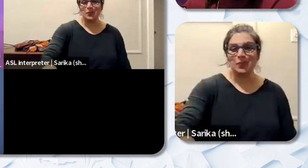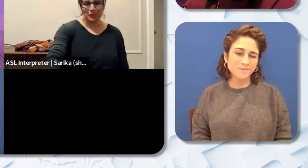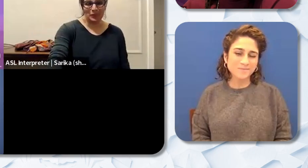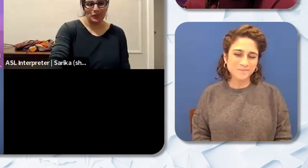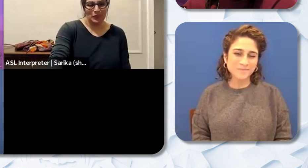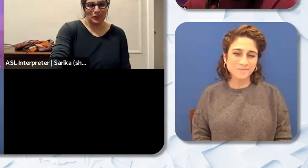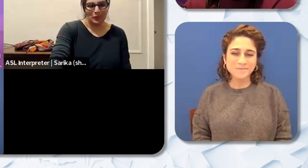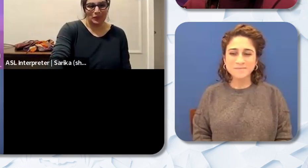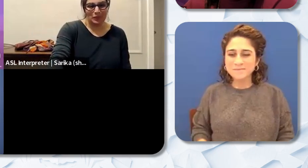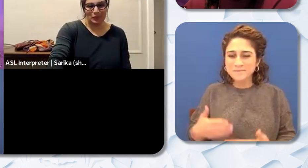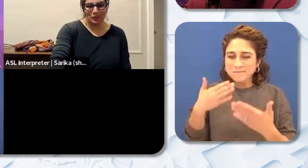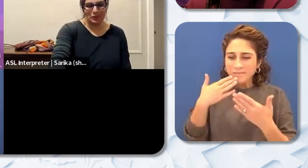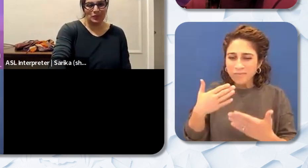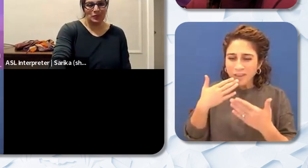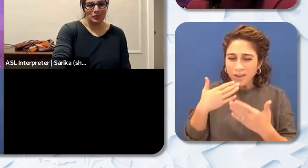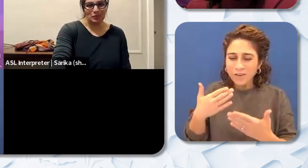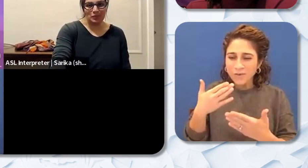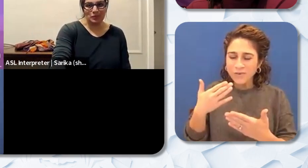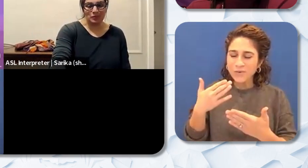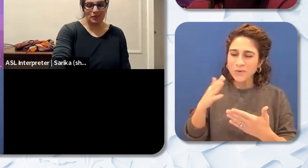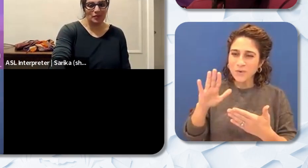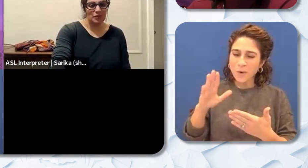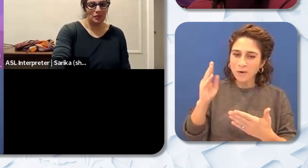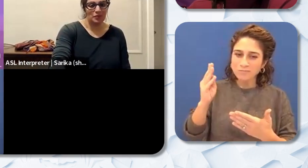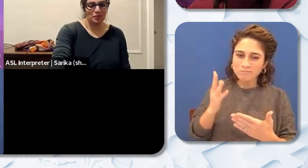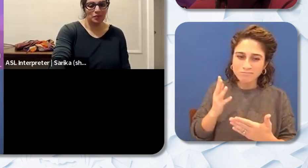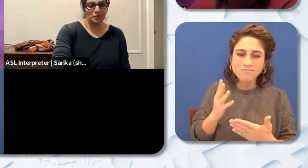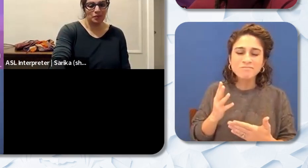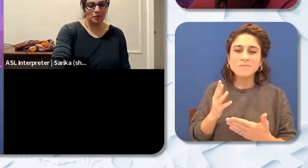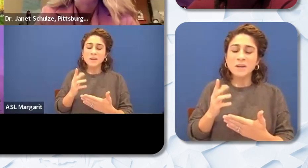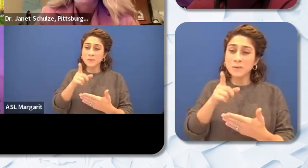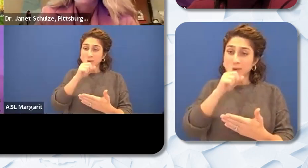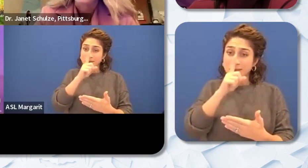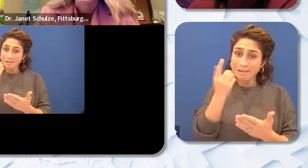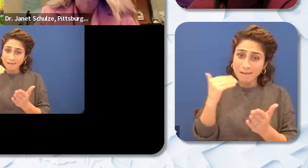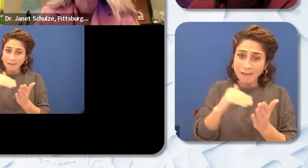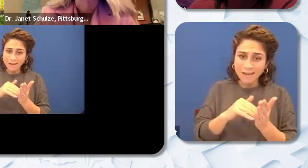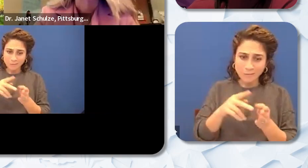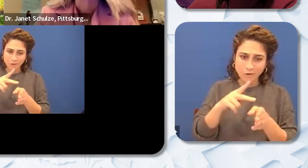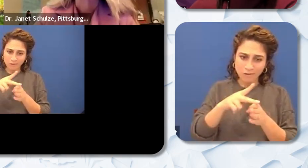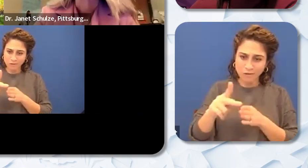for sharing that. Definitely boils down to that professional courtesy and respect of you as a